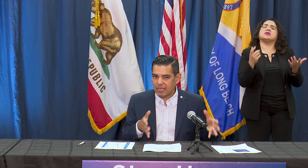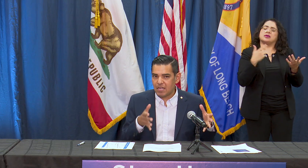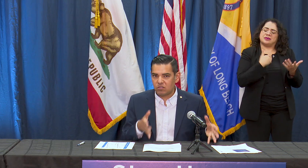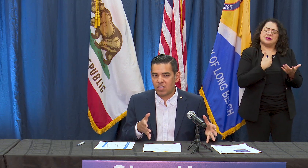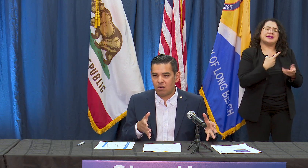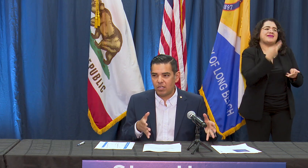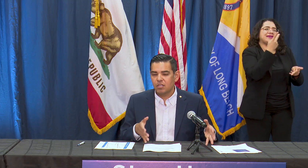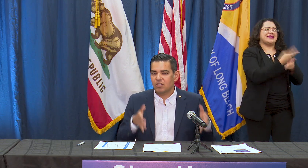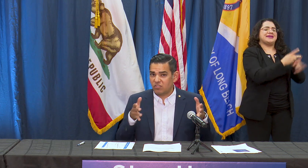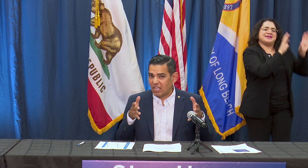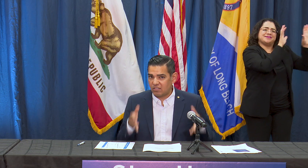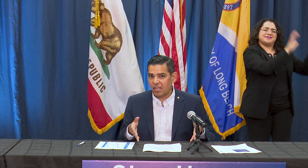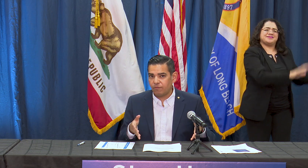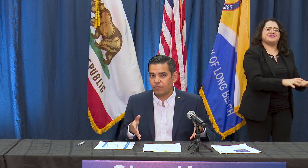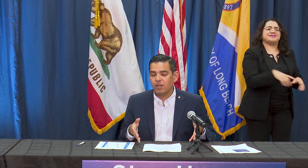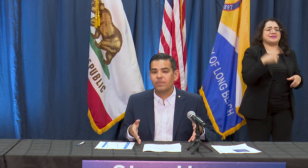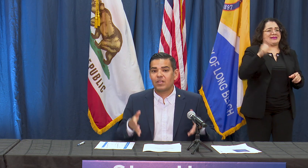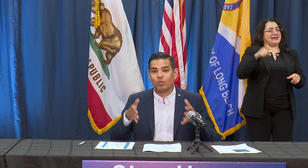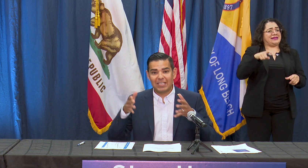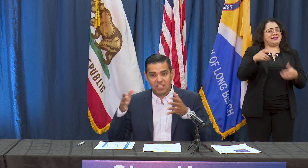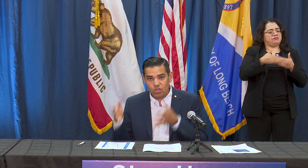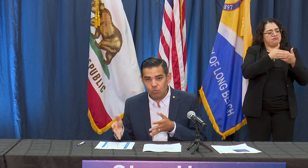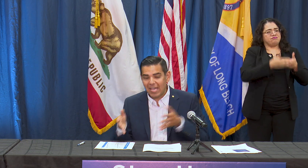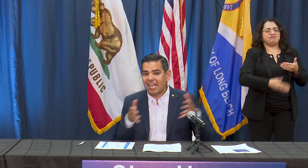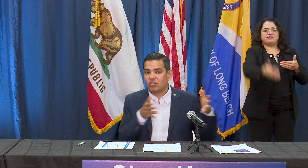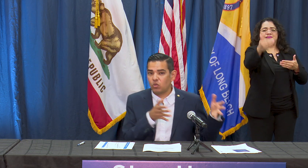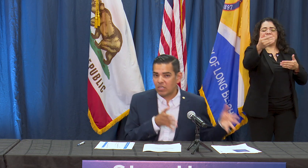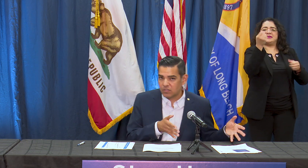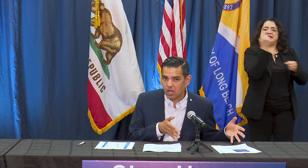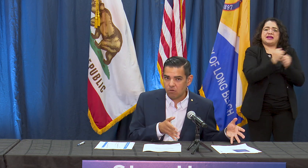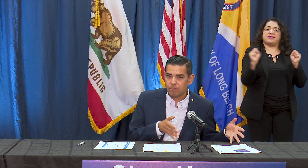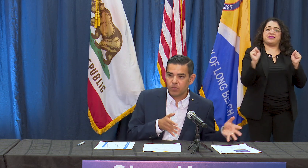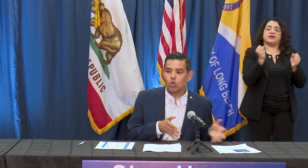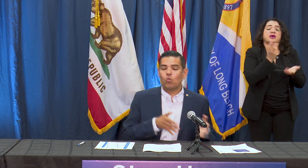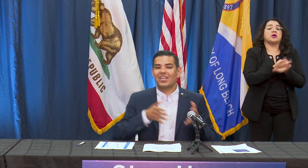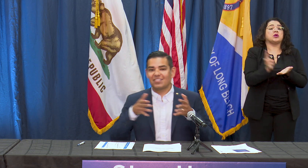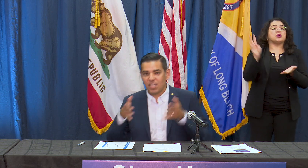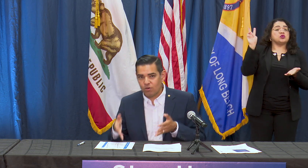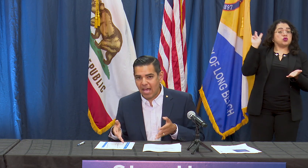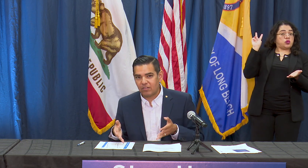necessary to stay safe. We had it two weeks ago, we continue to have